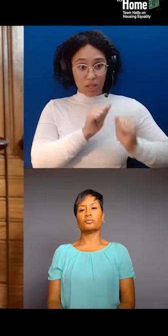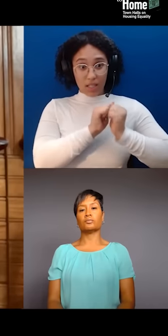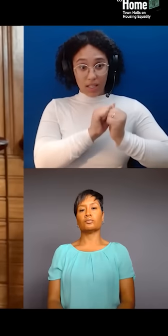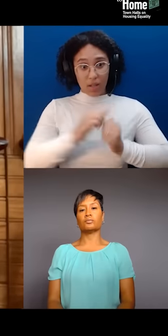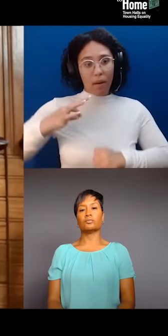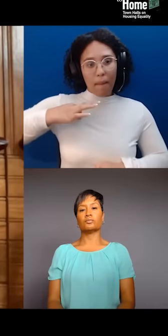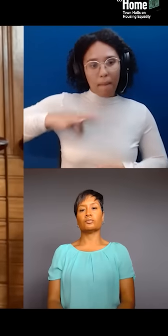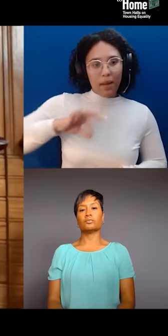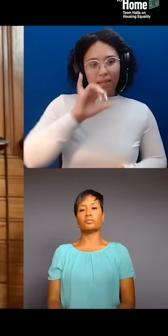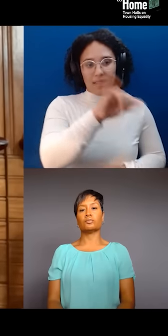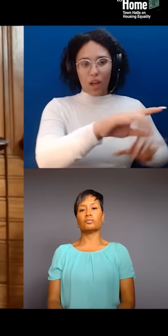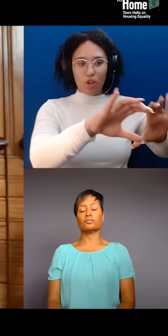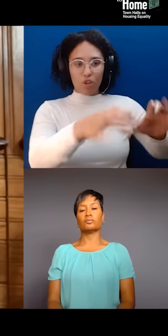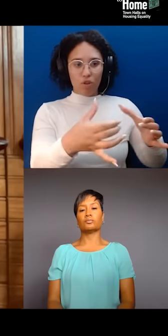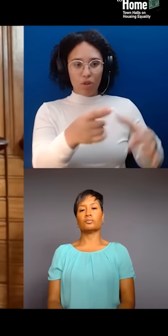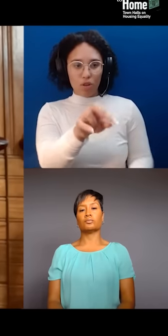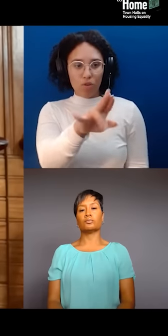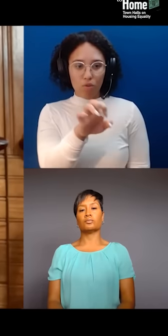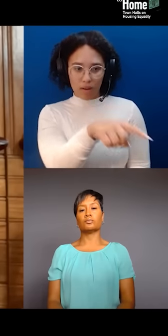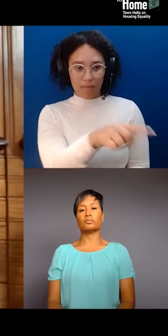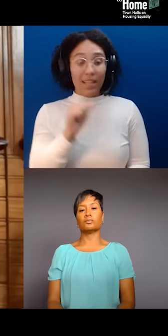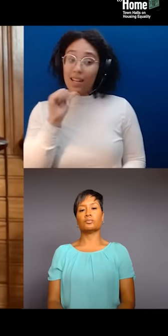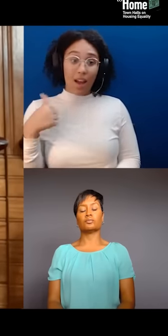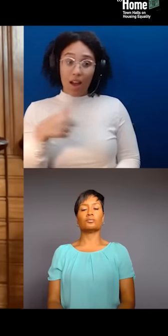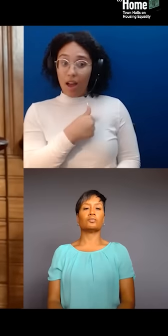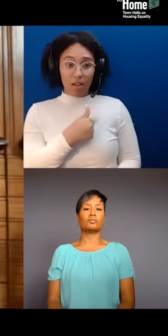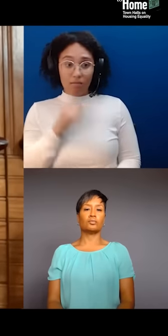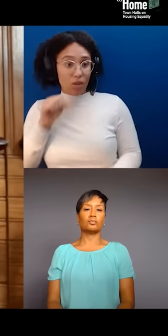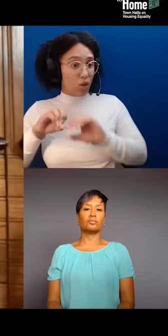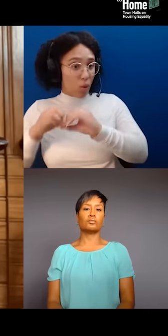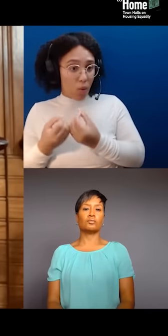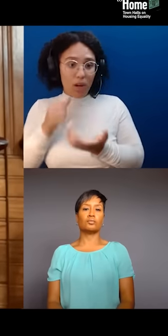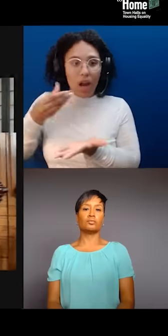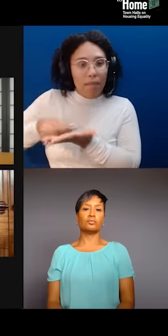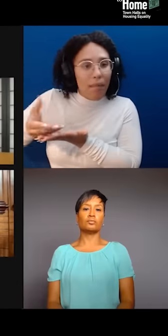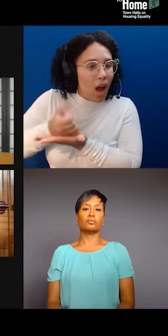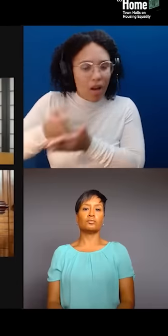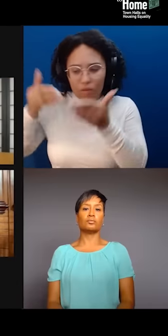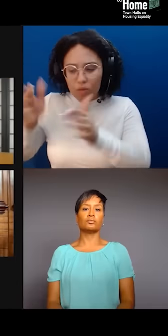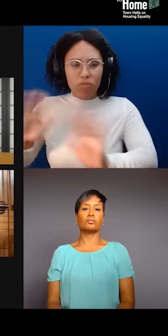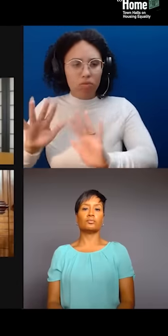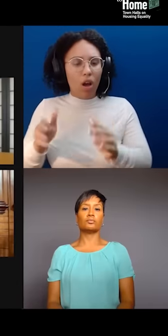not be a part of cultural capital, but how does it benefit the tribe directly? So, that's one thing.